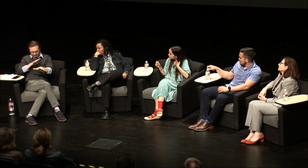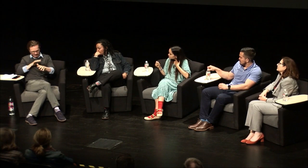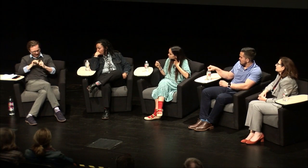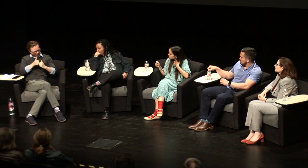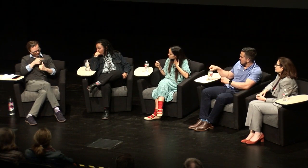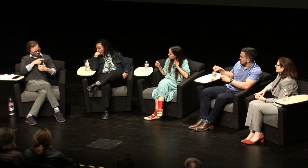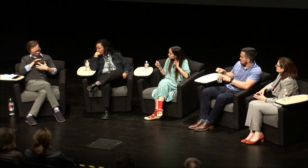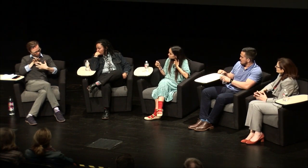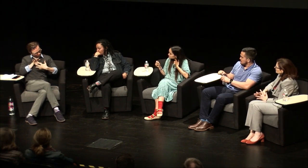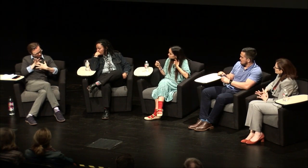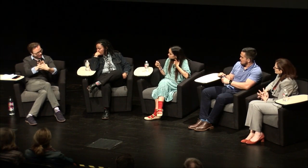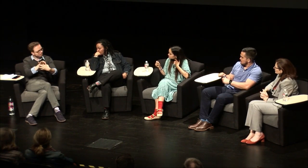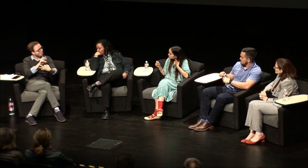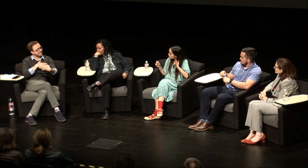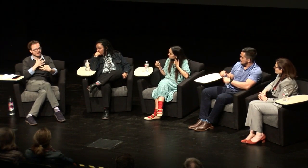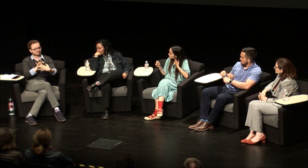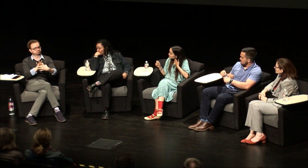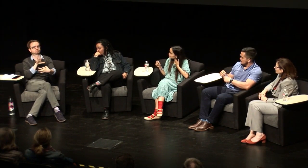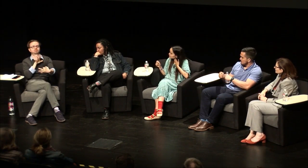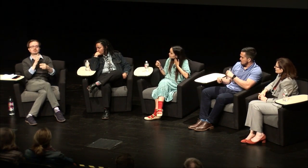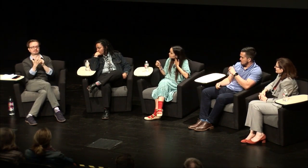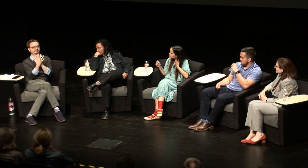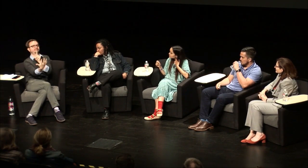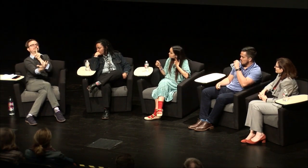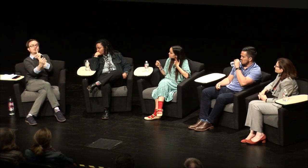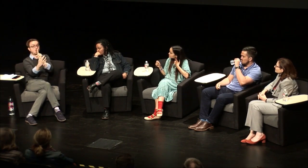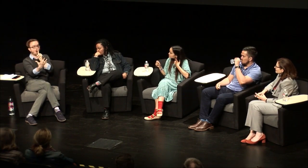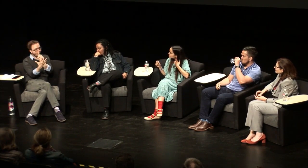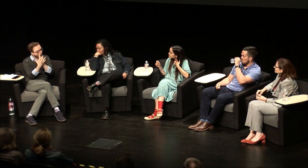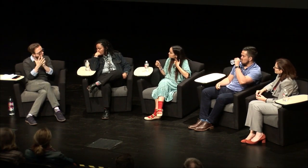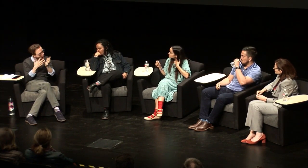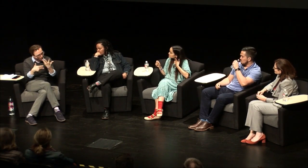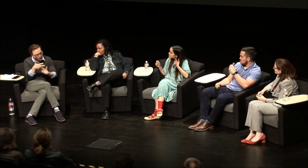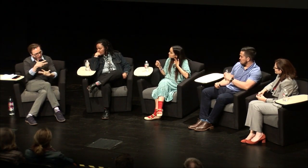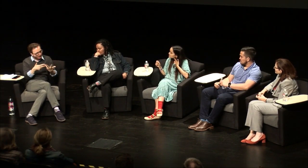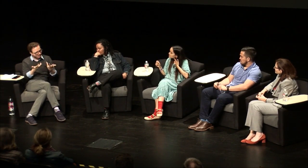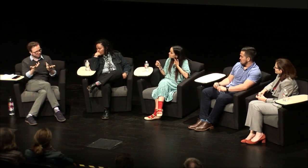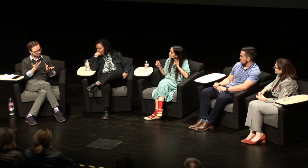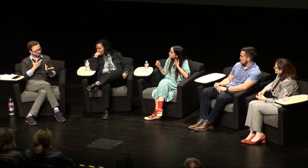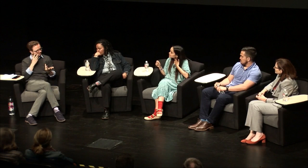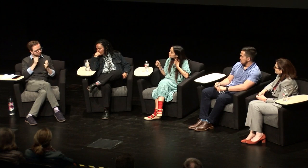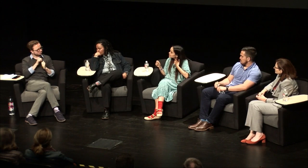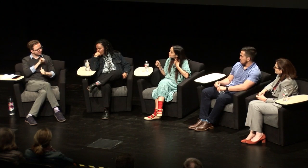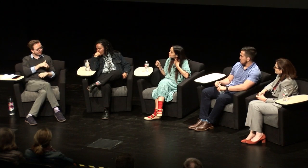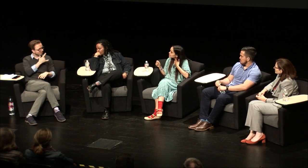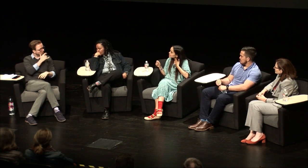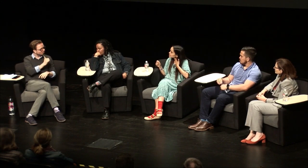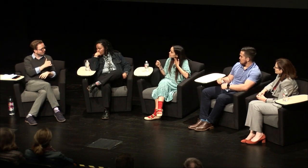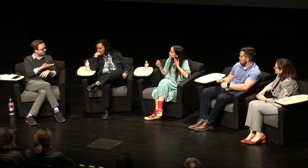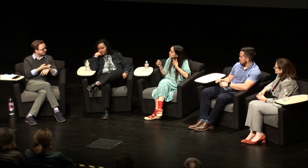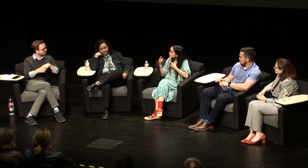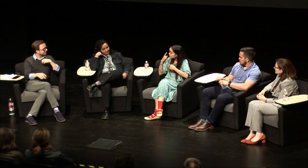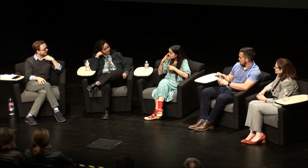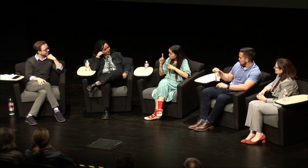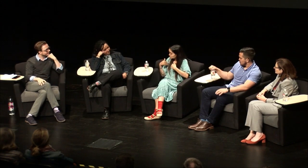you socialize with other kids growing up in a mainstream program if you felt like you were close with them or if you you know what your experience was like with